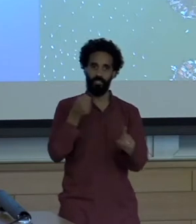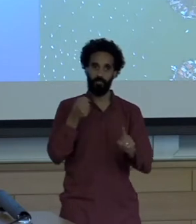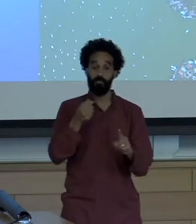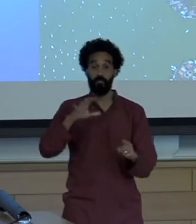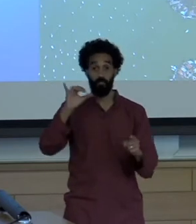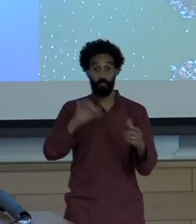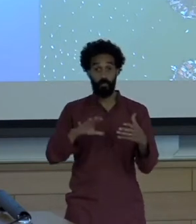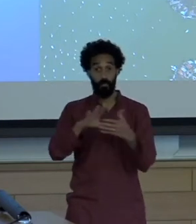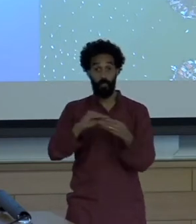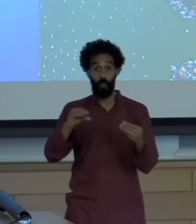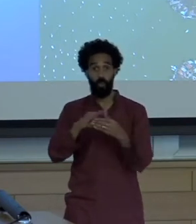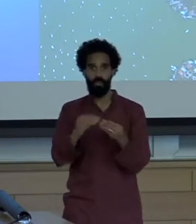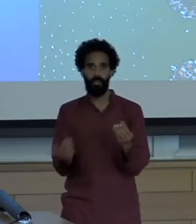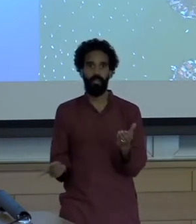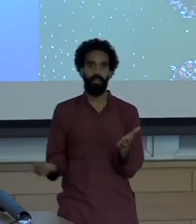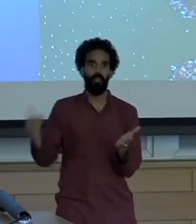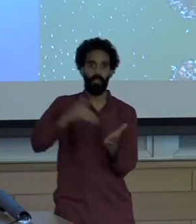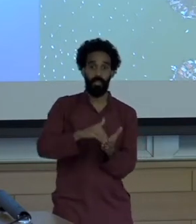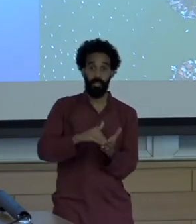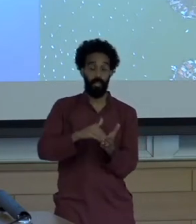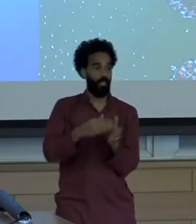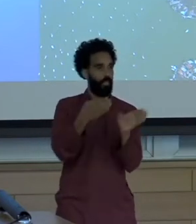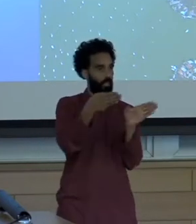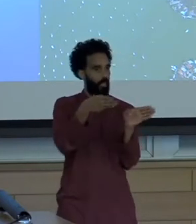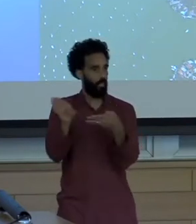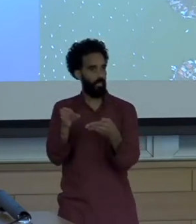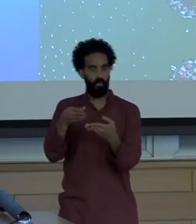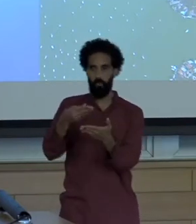Reaffirms the economic imperative that calls for growth